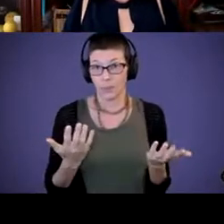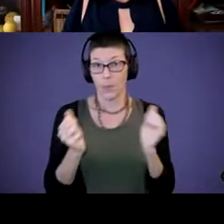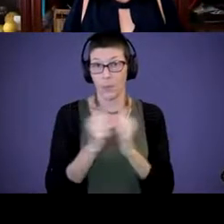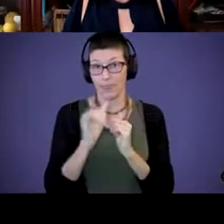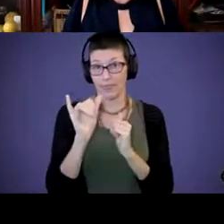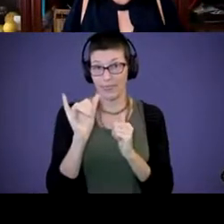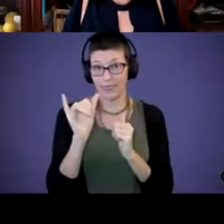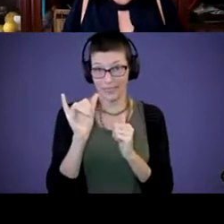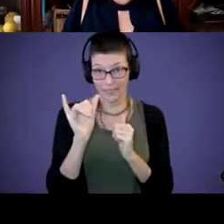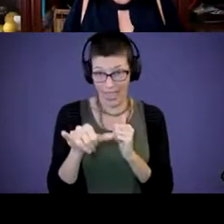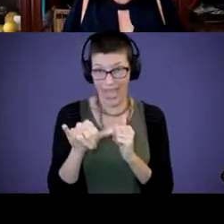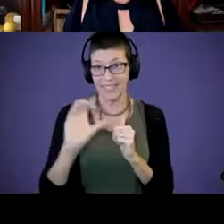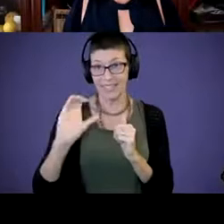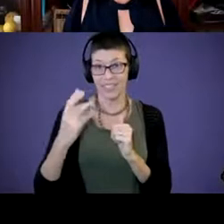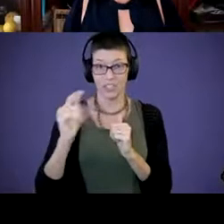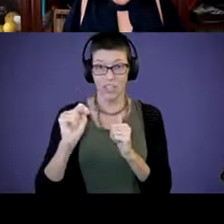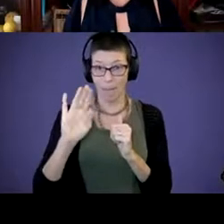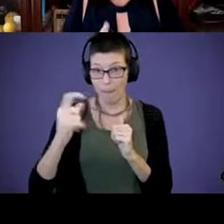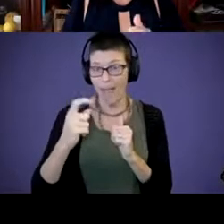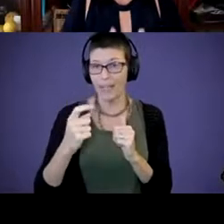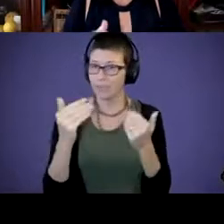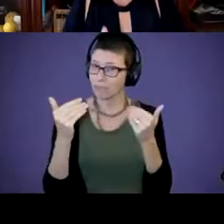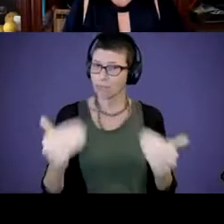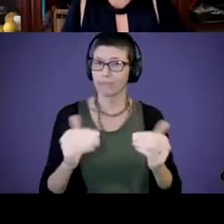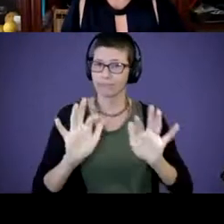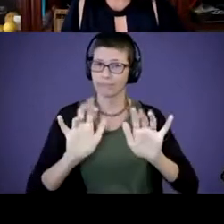the chat box, feel free to fill in. You got going the first time, you're a little slow this time.